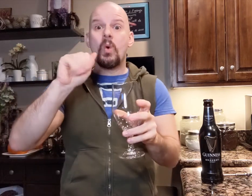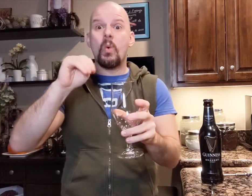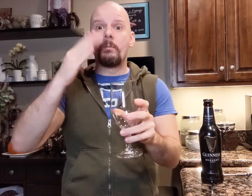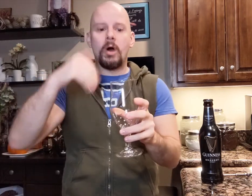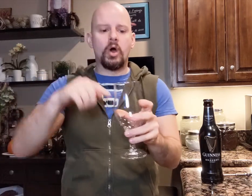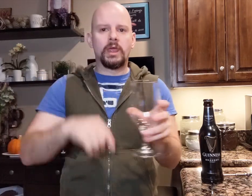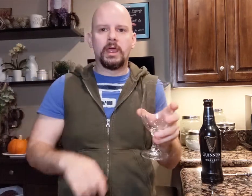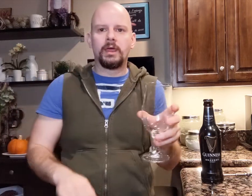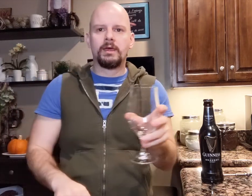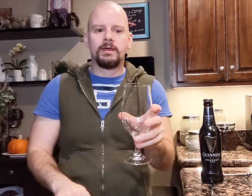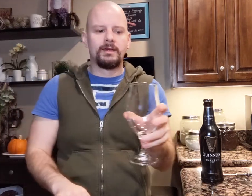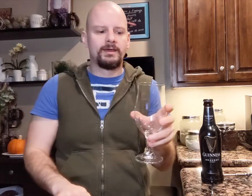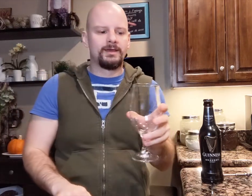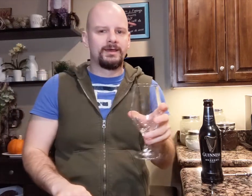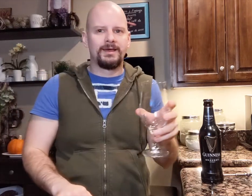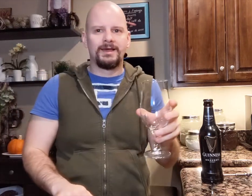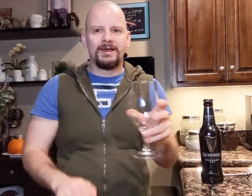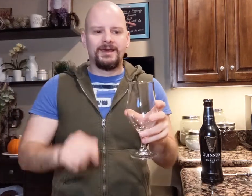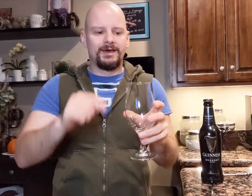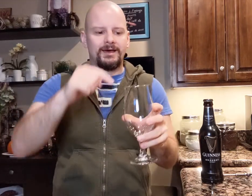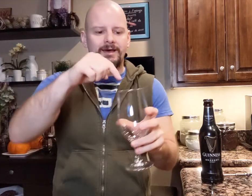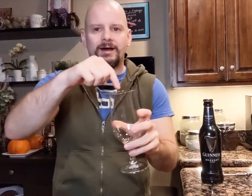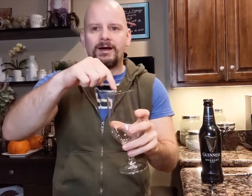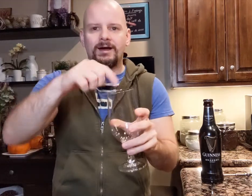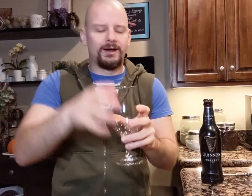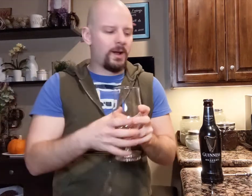they swiveled the glass to